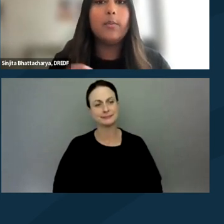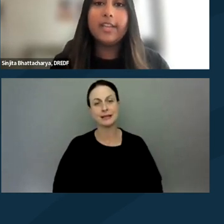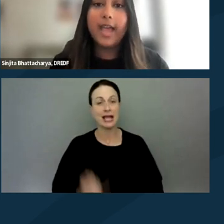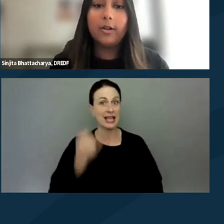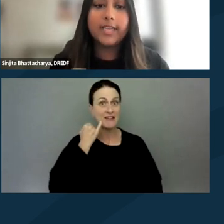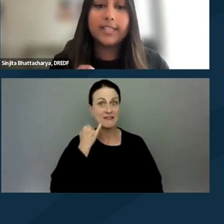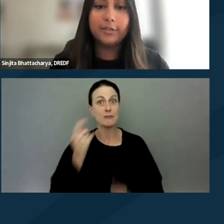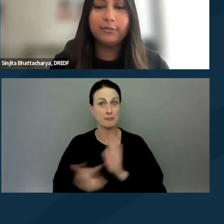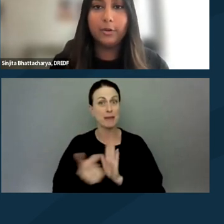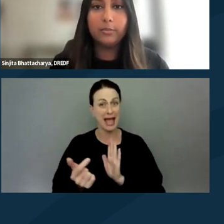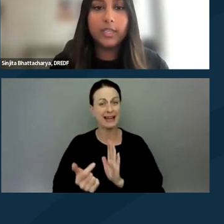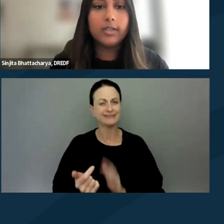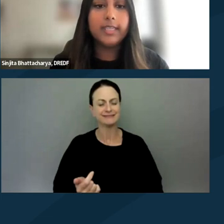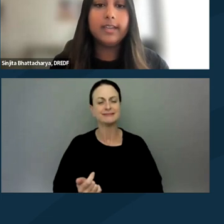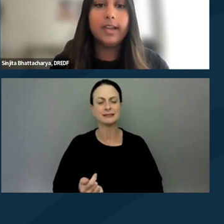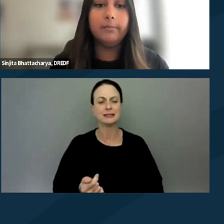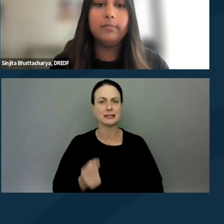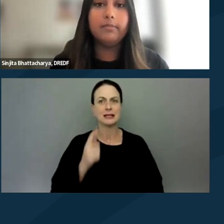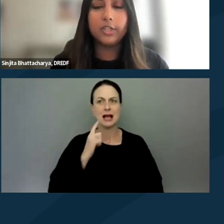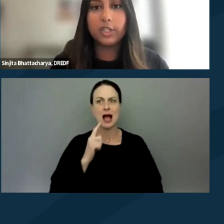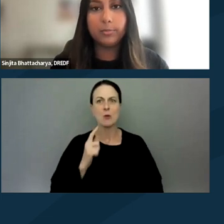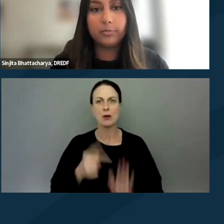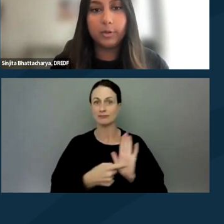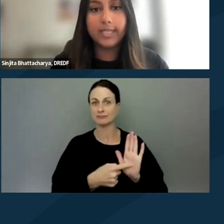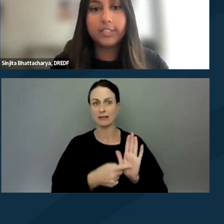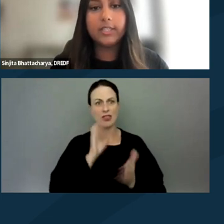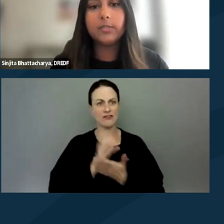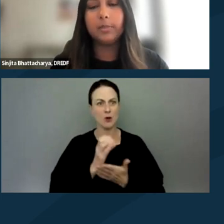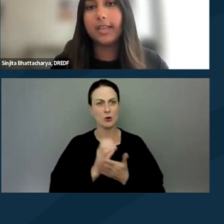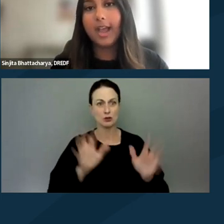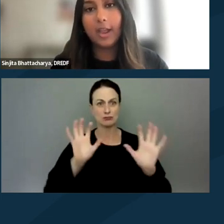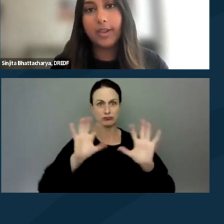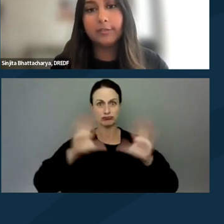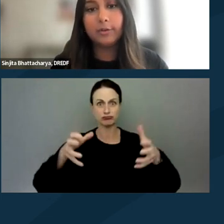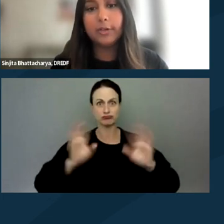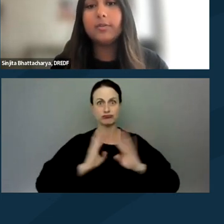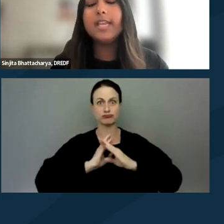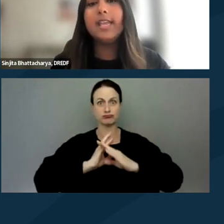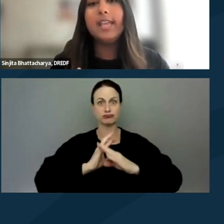I wanna give all texts for the photo really quickly. A group of protestors blocking a highway in the photo